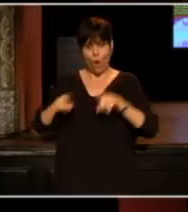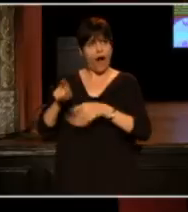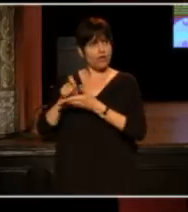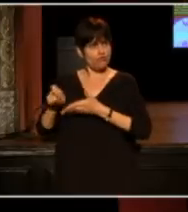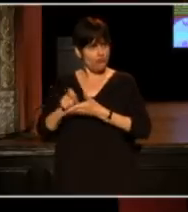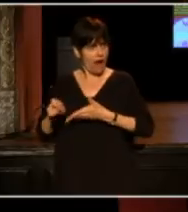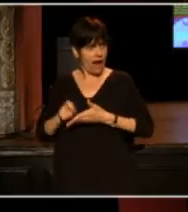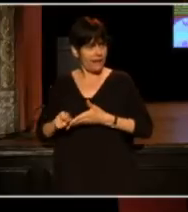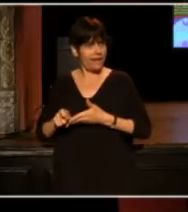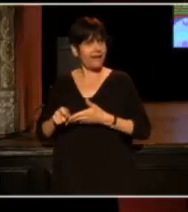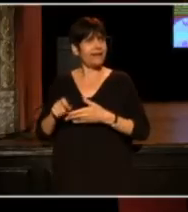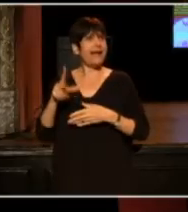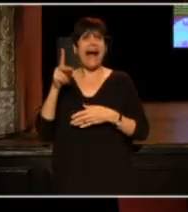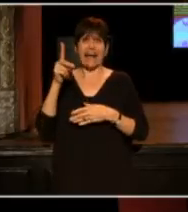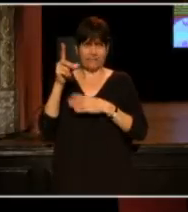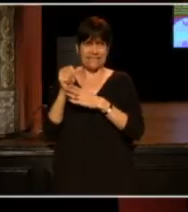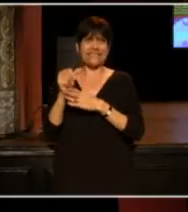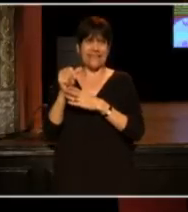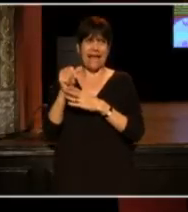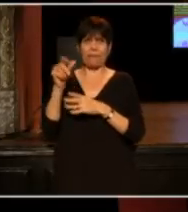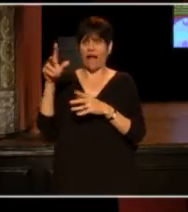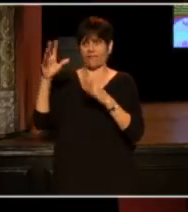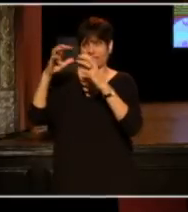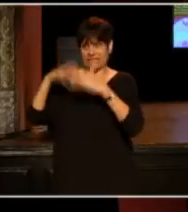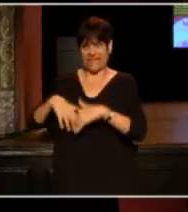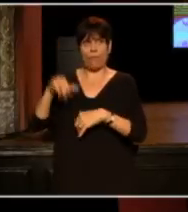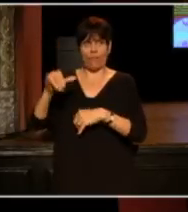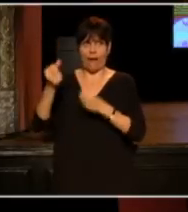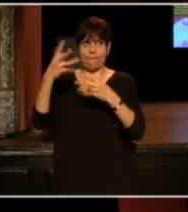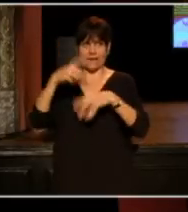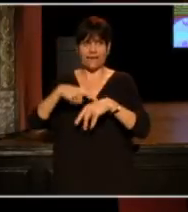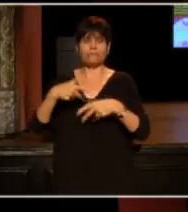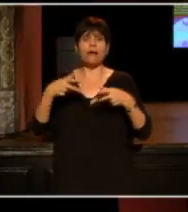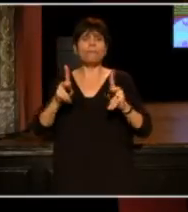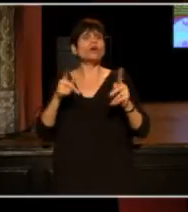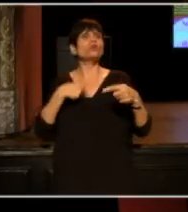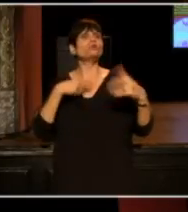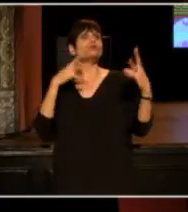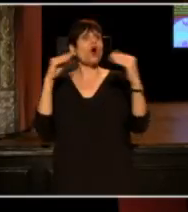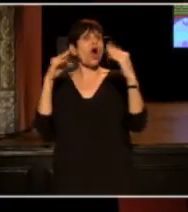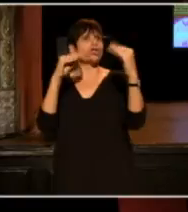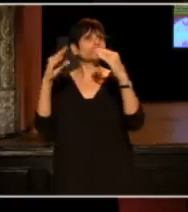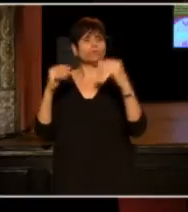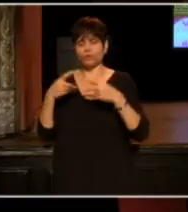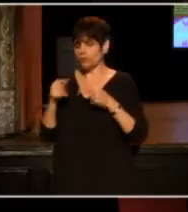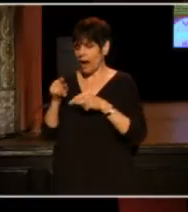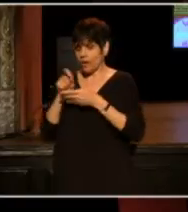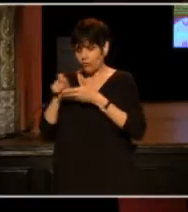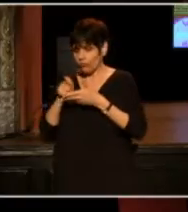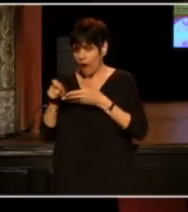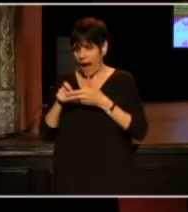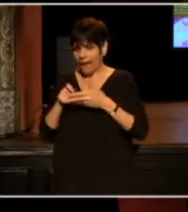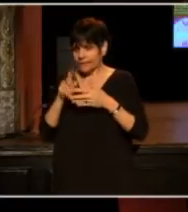which I had to disable, many times, and allows them to talk to you, which is very distracting, when you are actually trying to write.